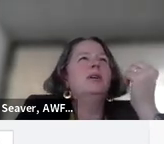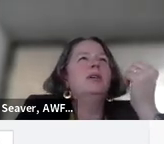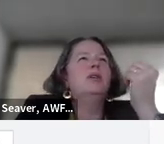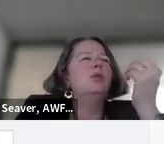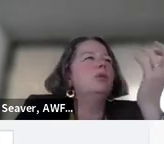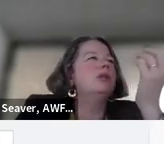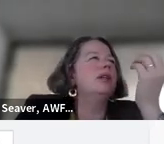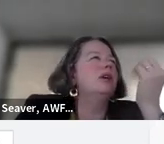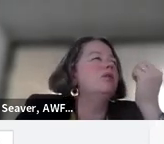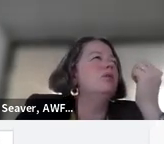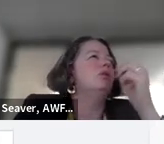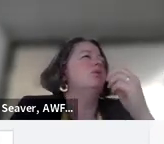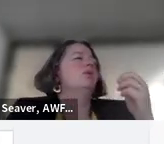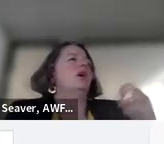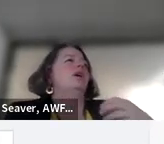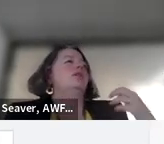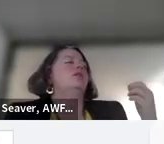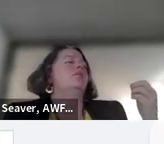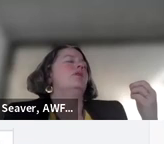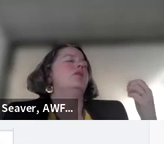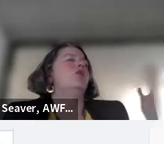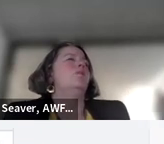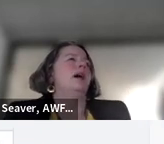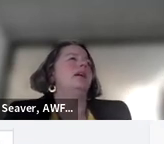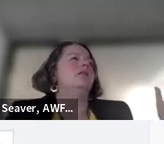like the use a tool called "copilot."